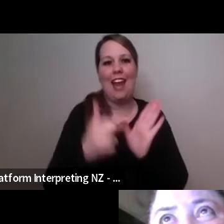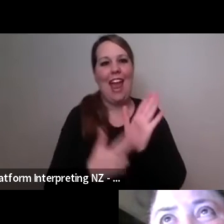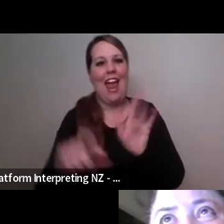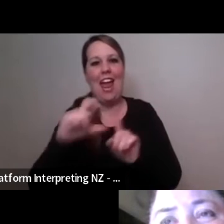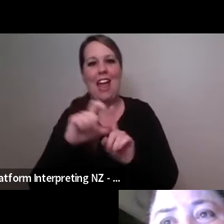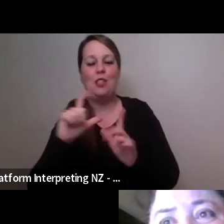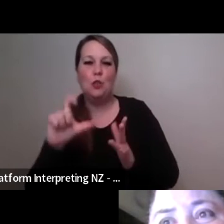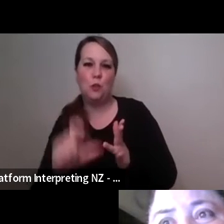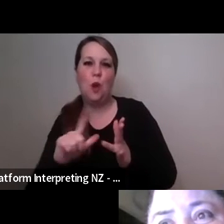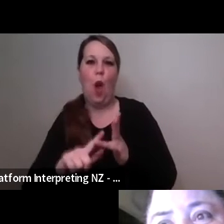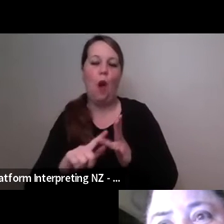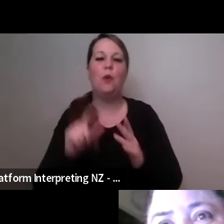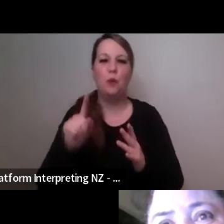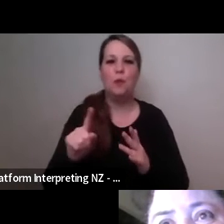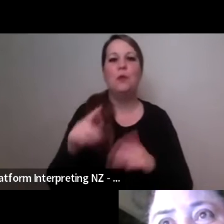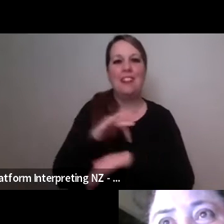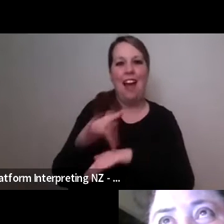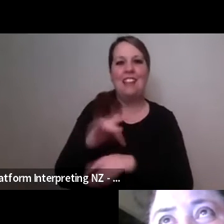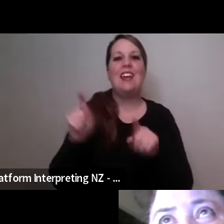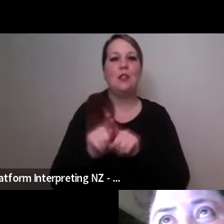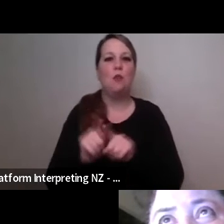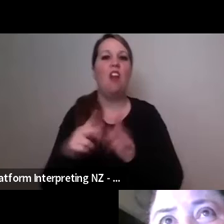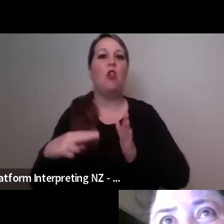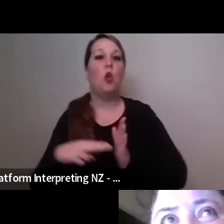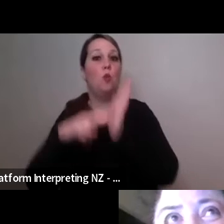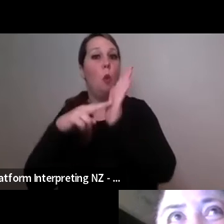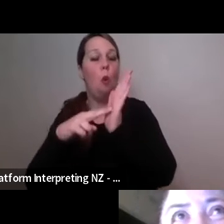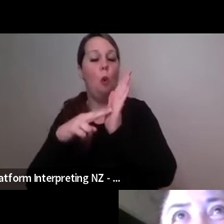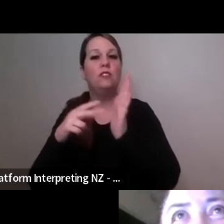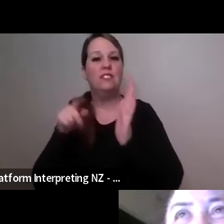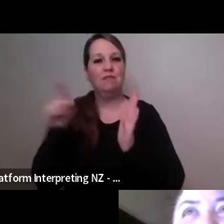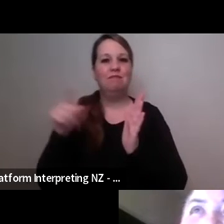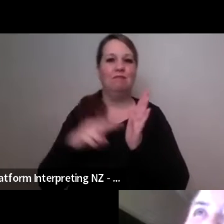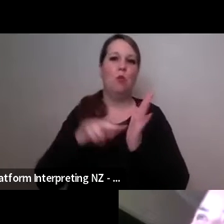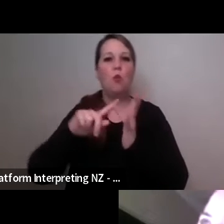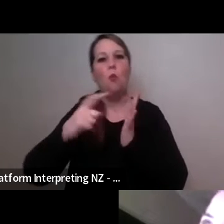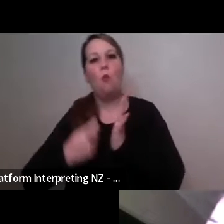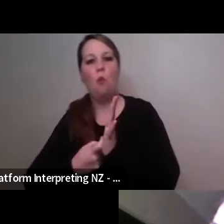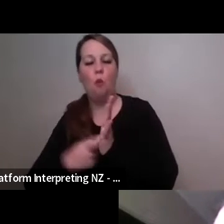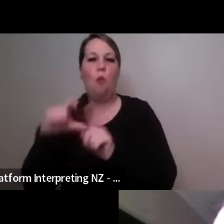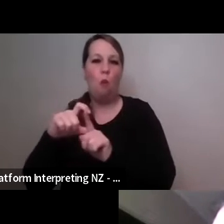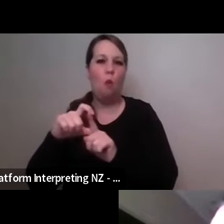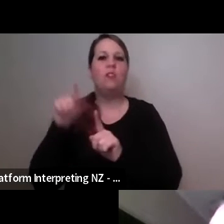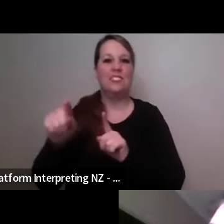and the NORD Opera Ballet so this is a a huge big organization either an opera house